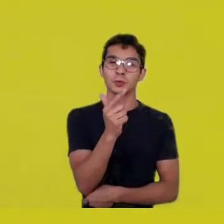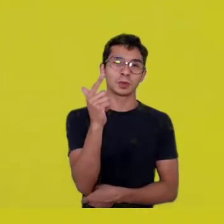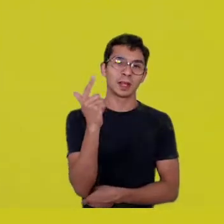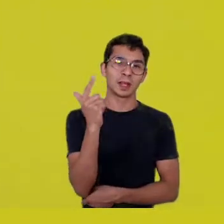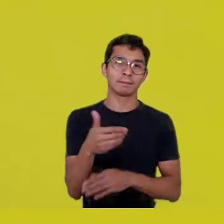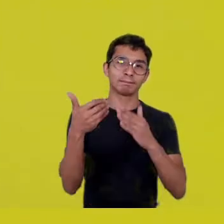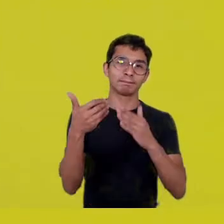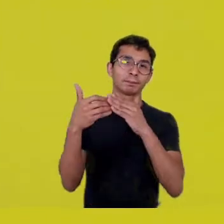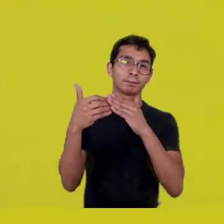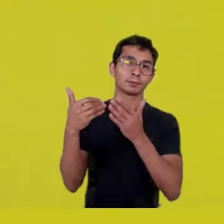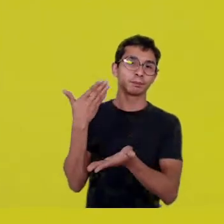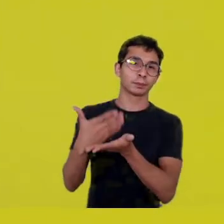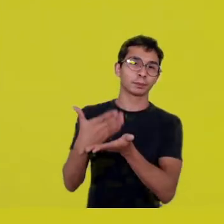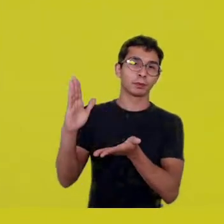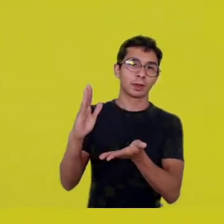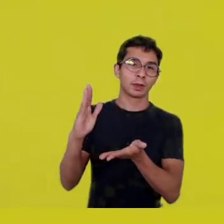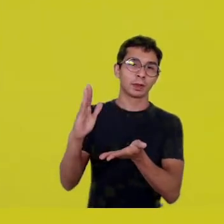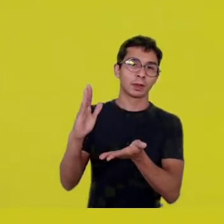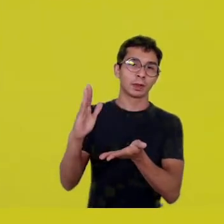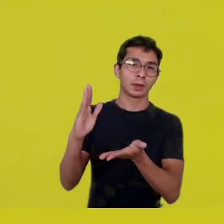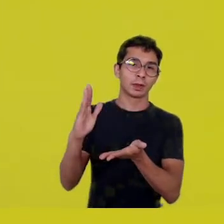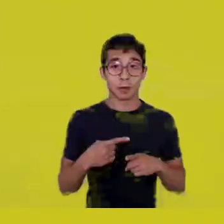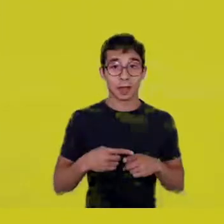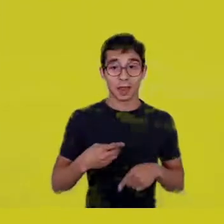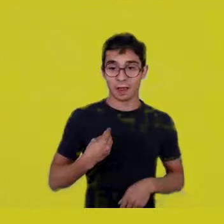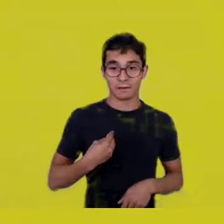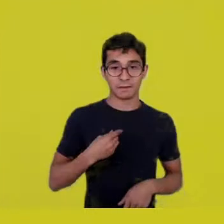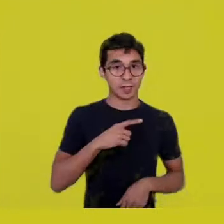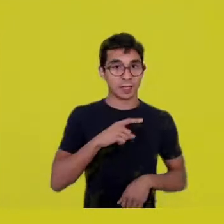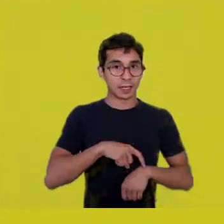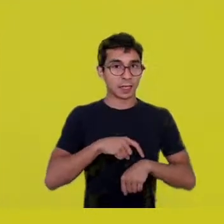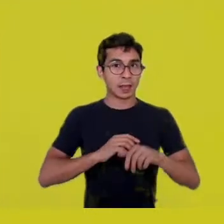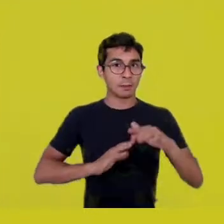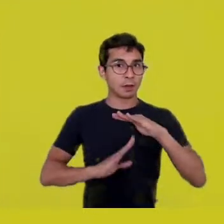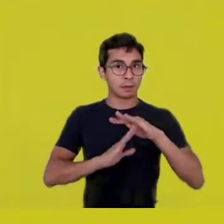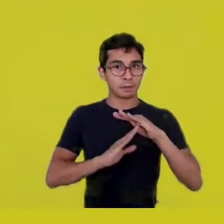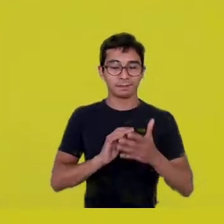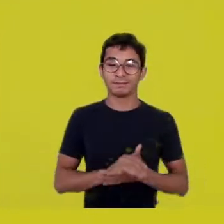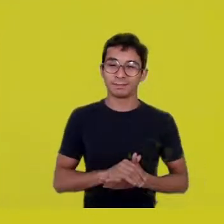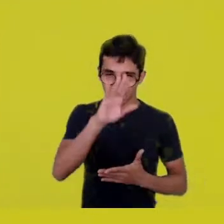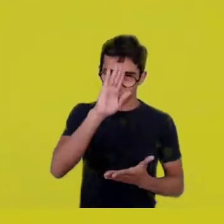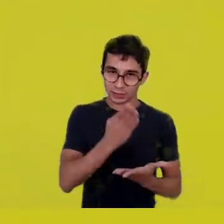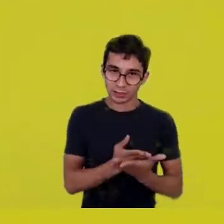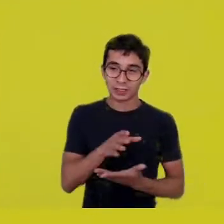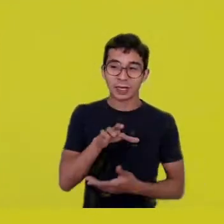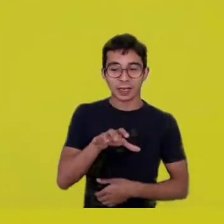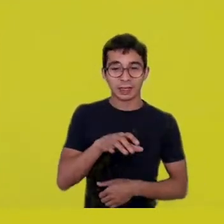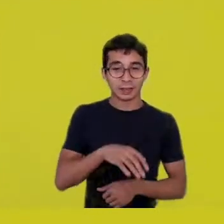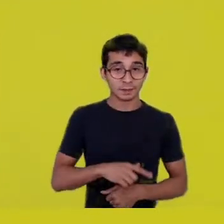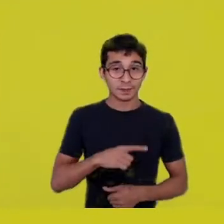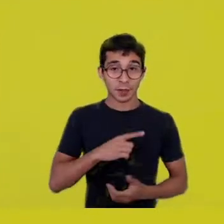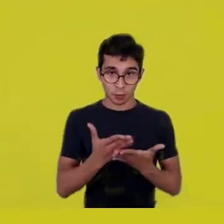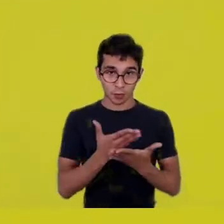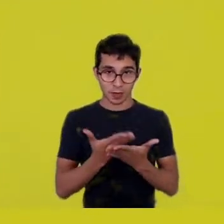Inspired by that, I wrote a book, “A Vida Não É Útil” [Life Isn’t Useful].